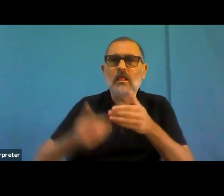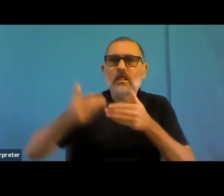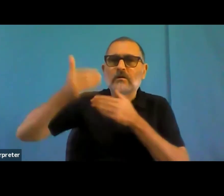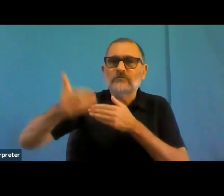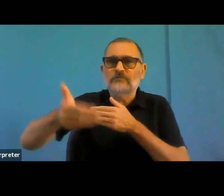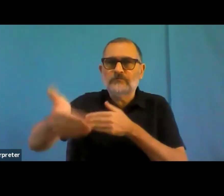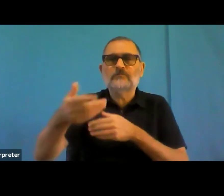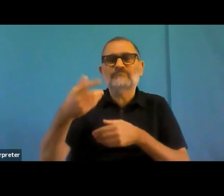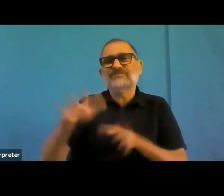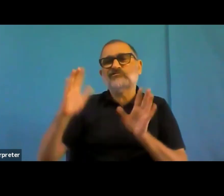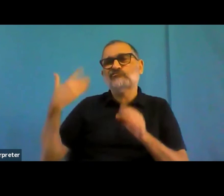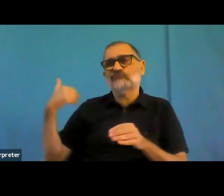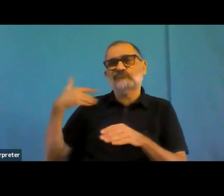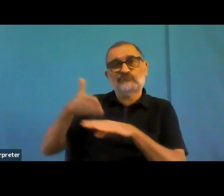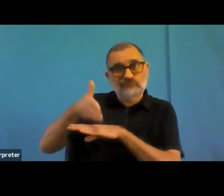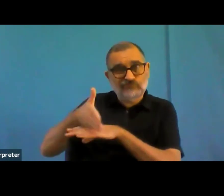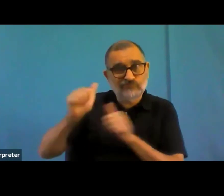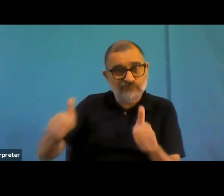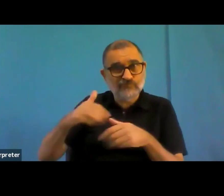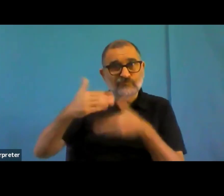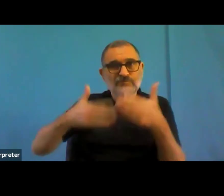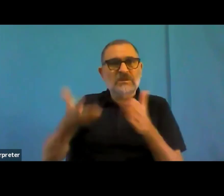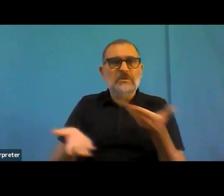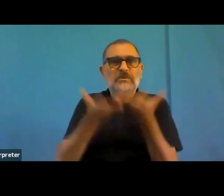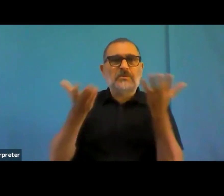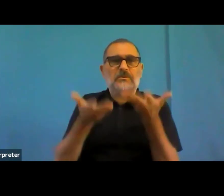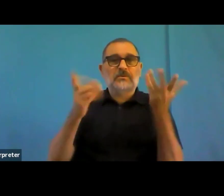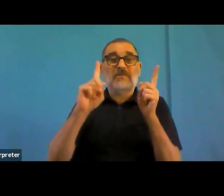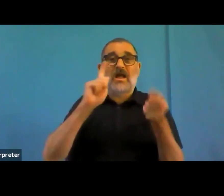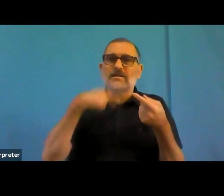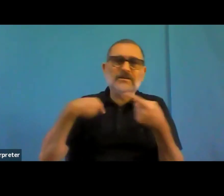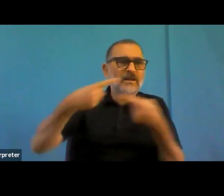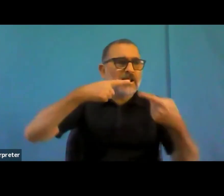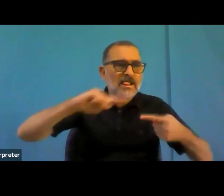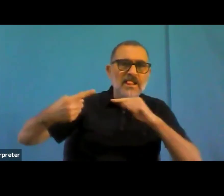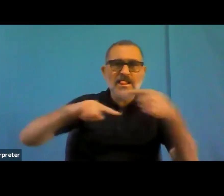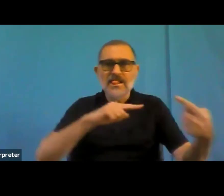So as the public sector bodies needs to be accessible in their websites, then they should